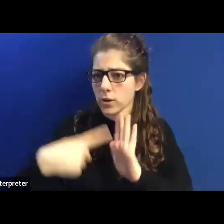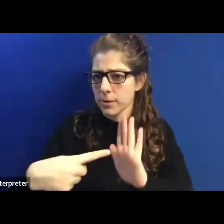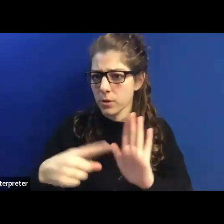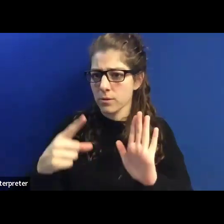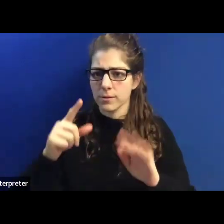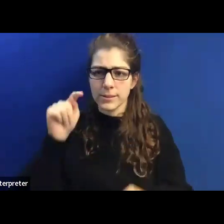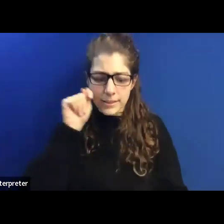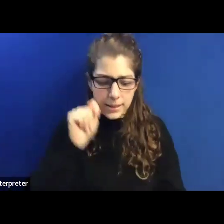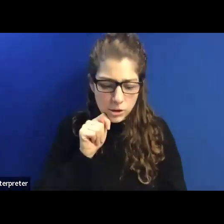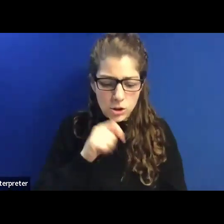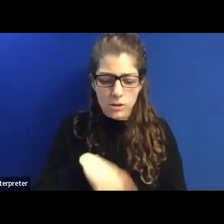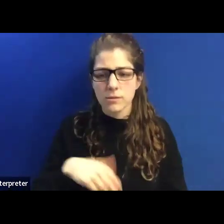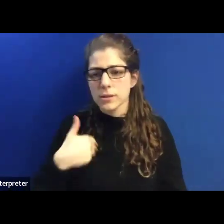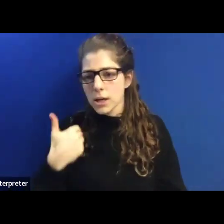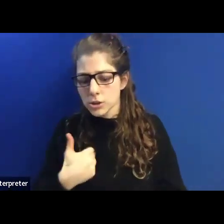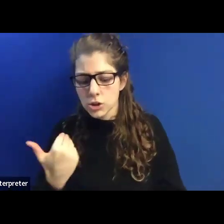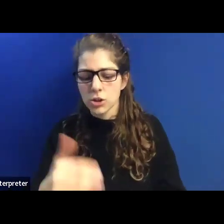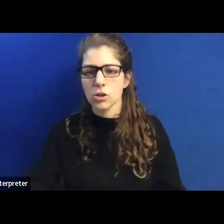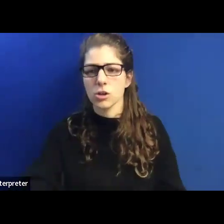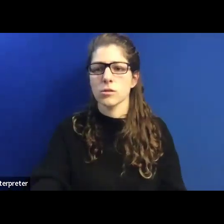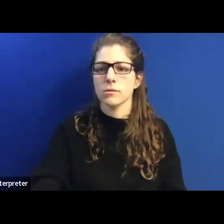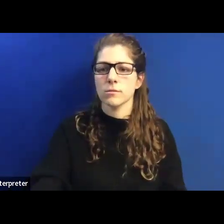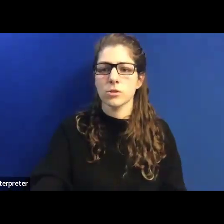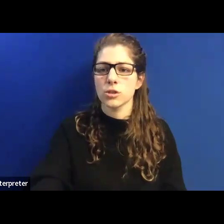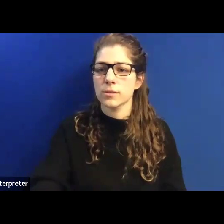Either teenagers, youngsters, or just married or having families.